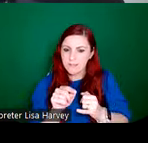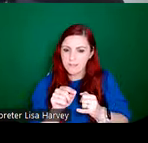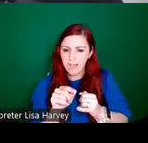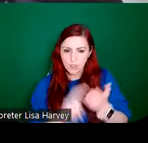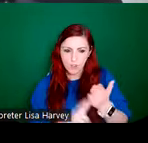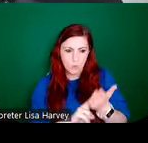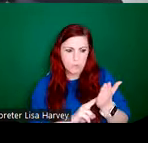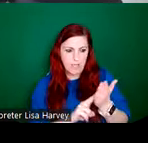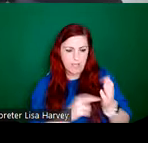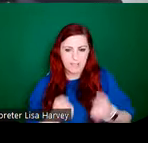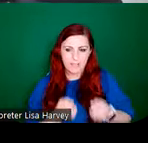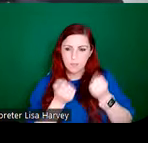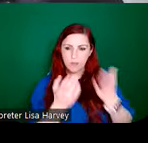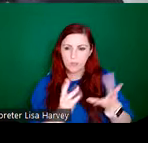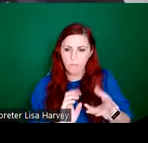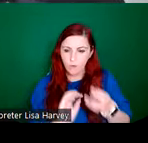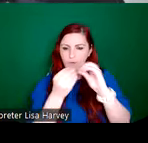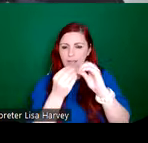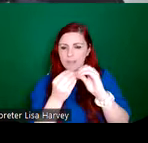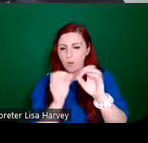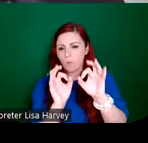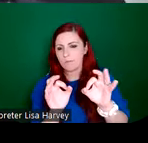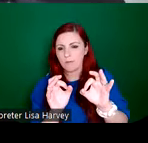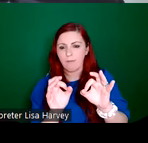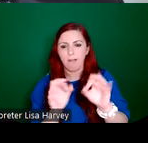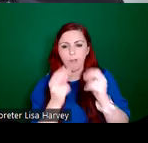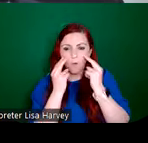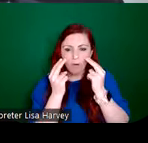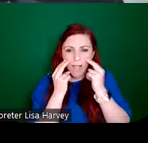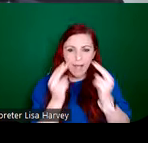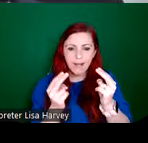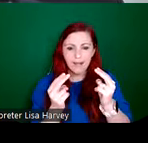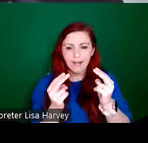creating these wonderful kind of organic, sinuous leafy canopies that are still